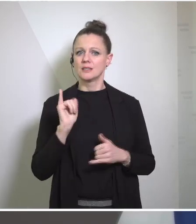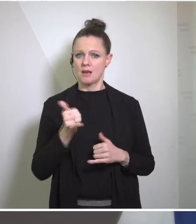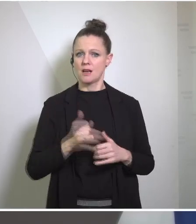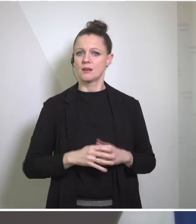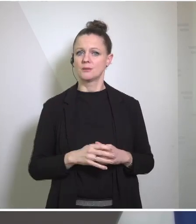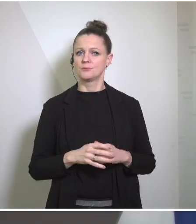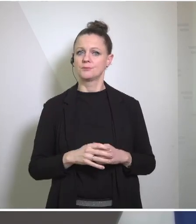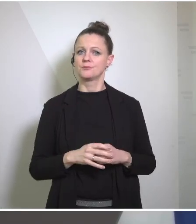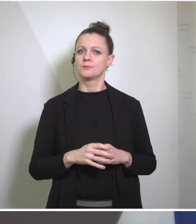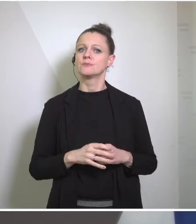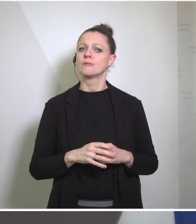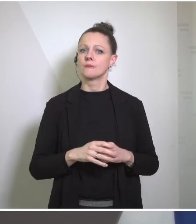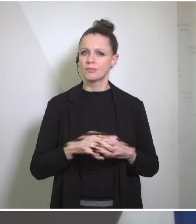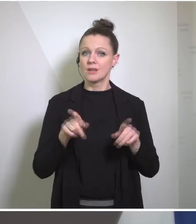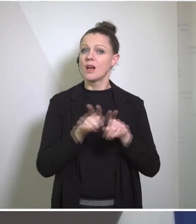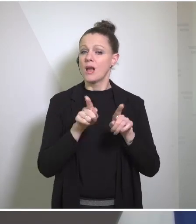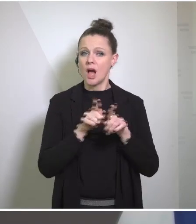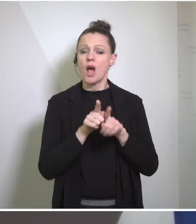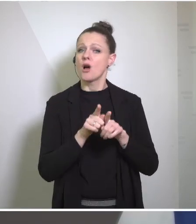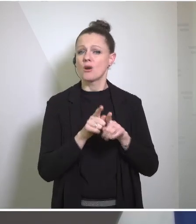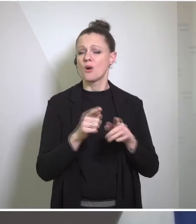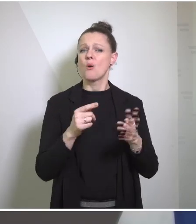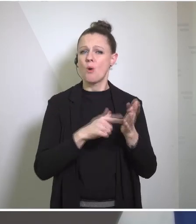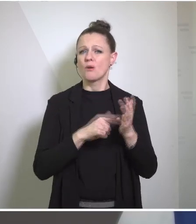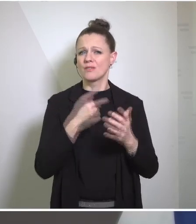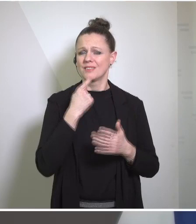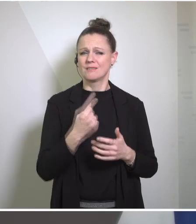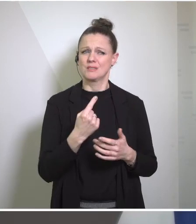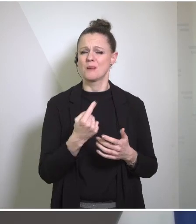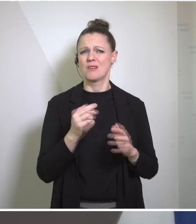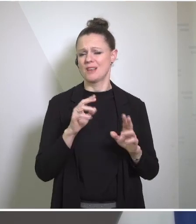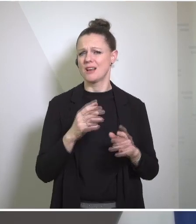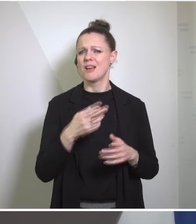taken each other too much for granted over the last couple of years, but this has fundamentally